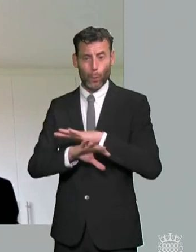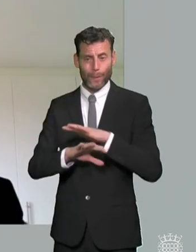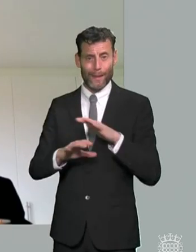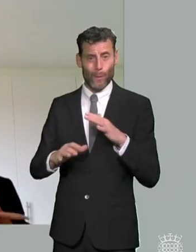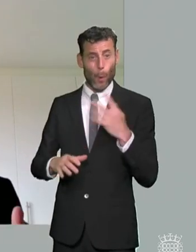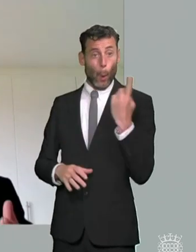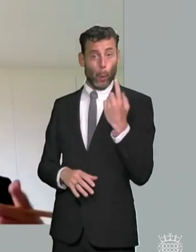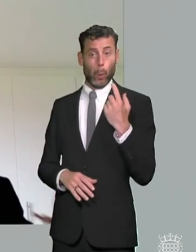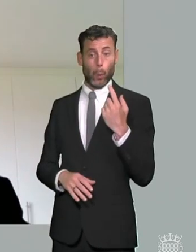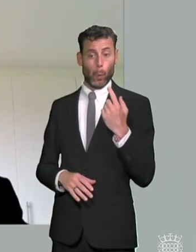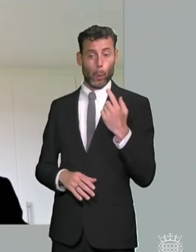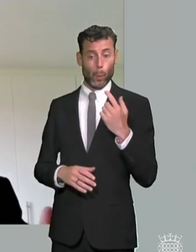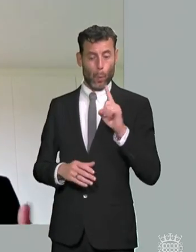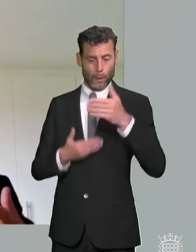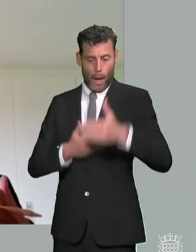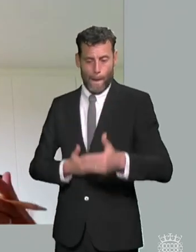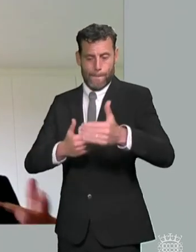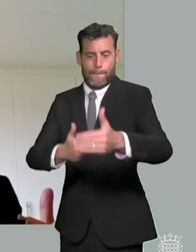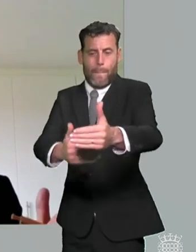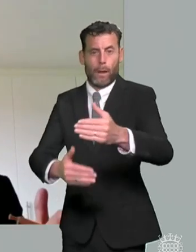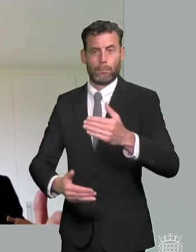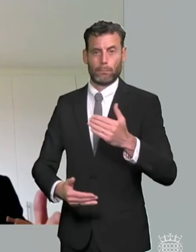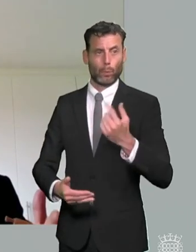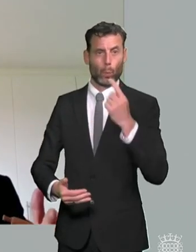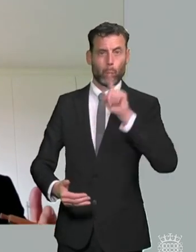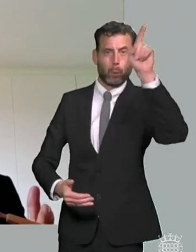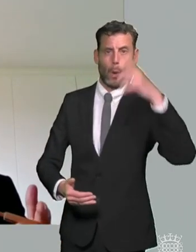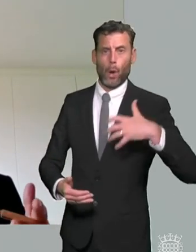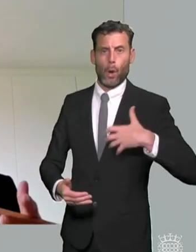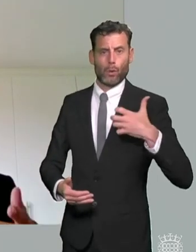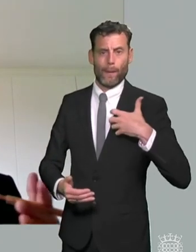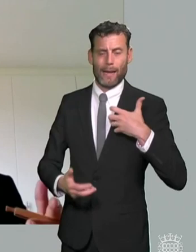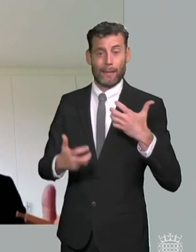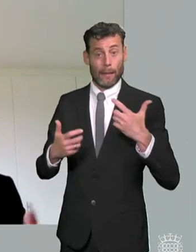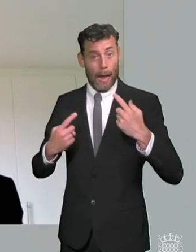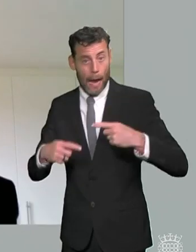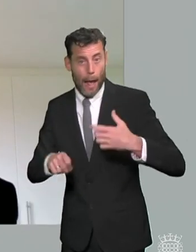any kind of outreach or awareness work so there's many parents who would um could and should bring